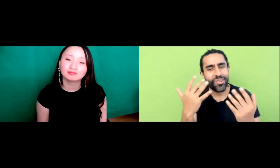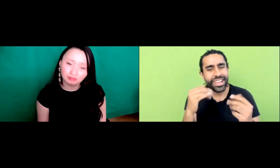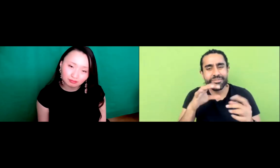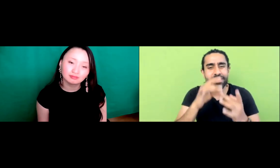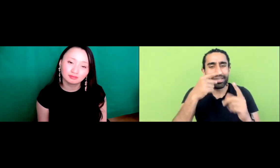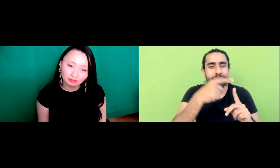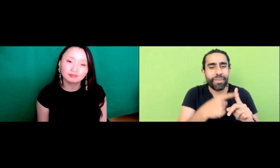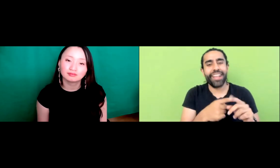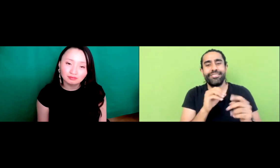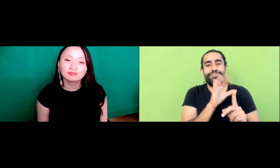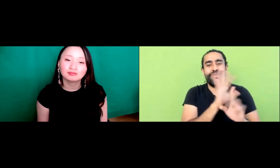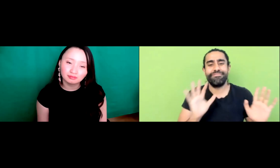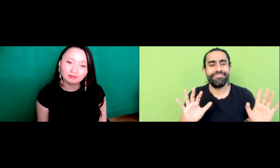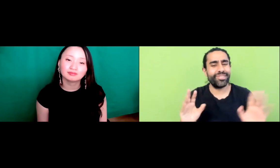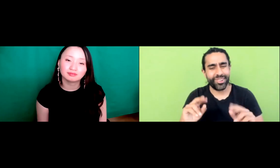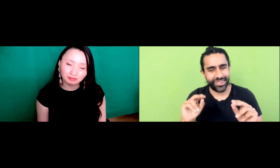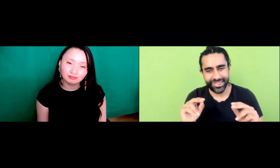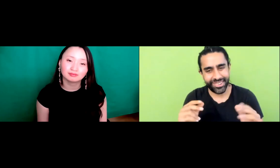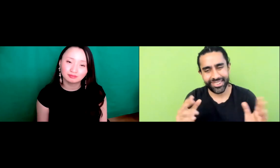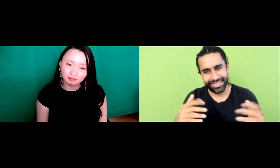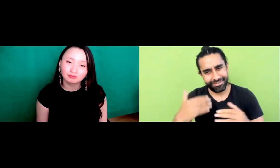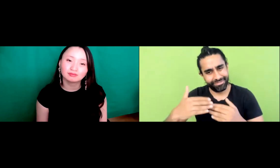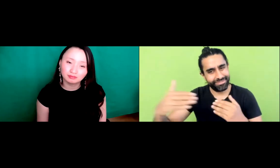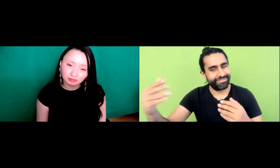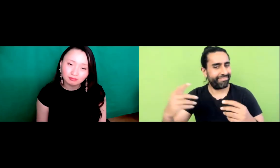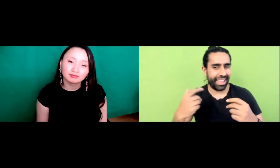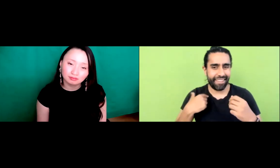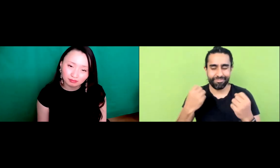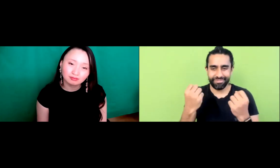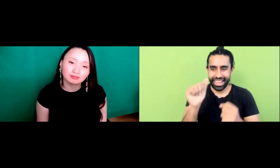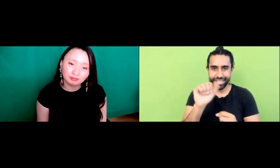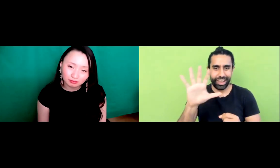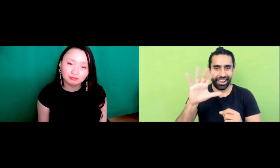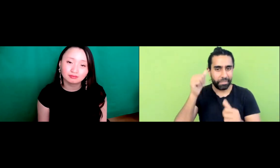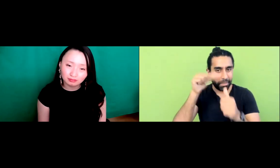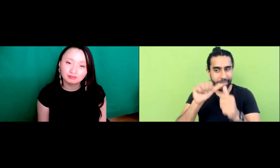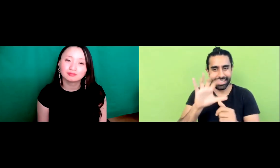Month and things like that Don't wait, you know, don't wait, provide that exposure provide